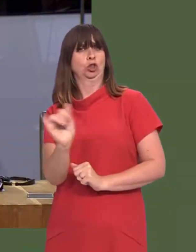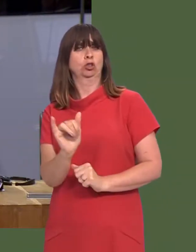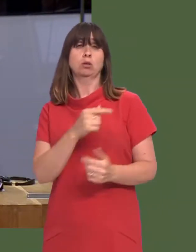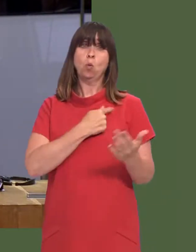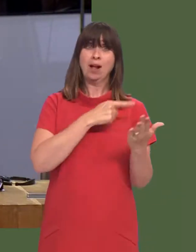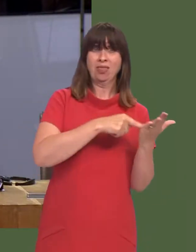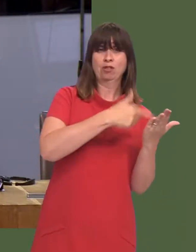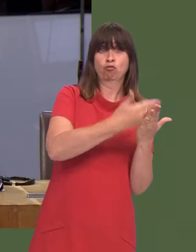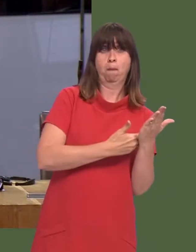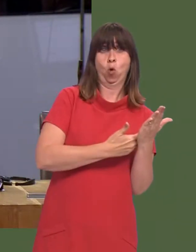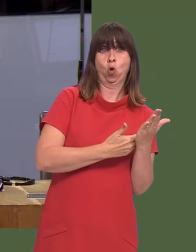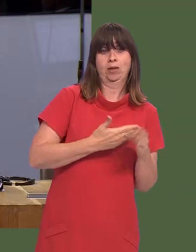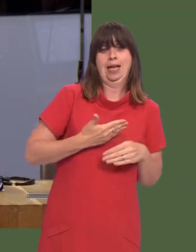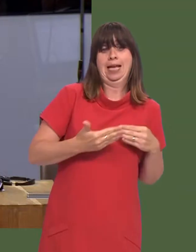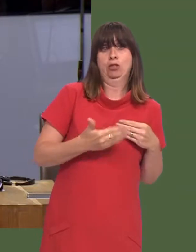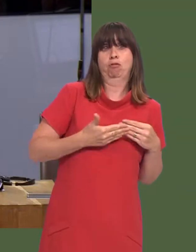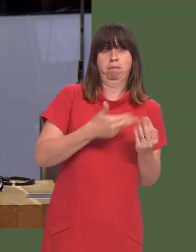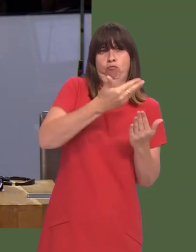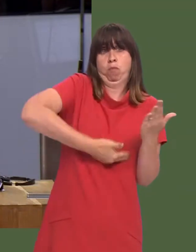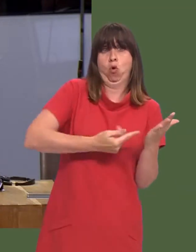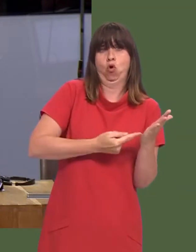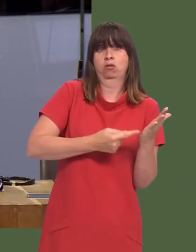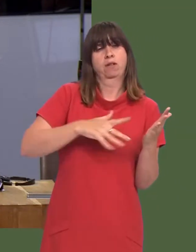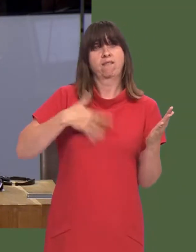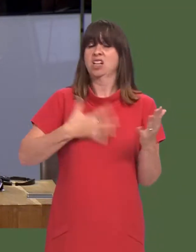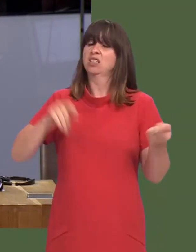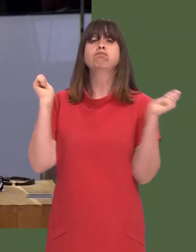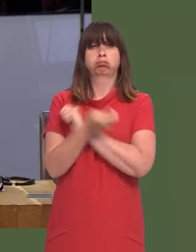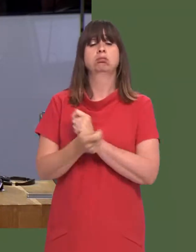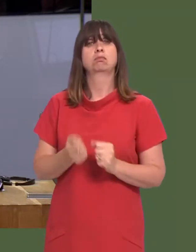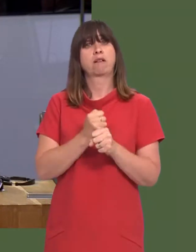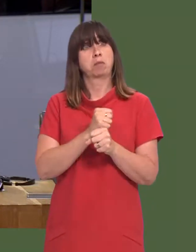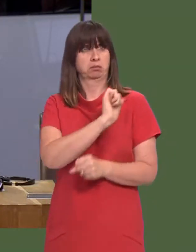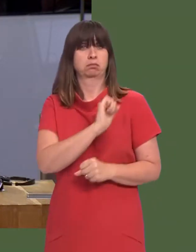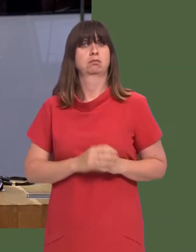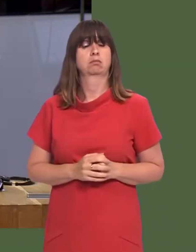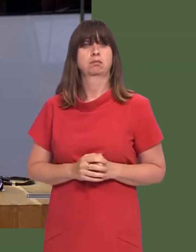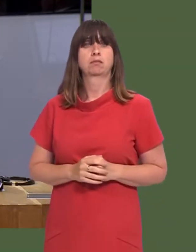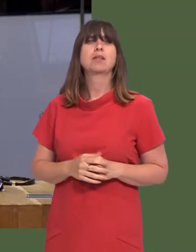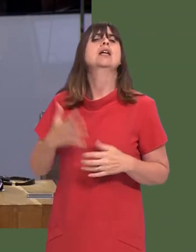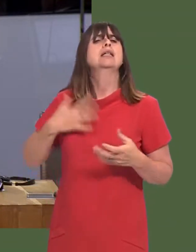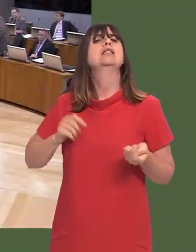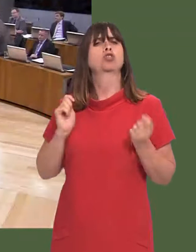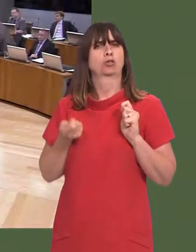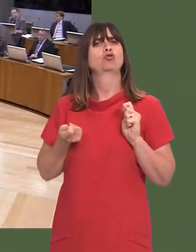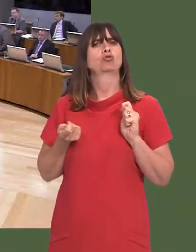solutions that the interim report points to and that the final recommendations will suggest need to be taken up by the Welsh Government?